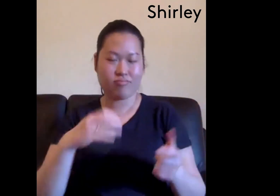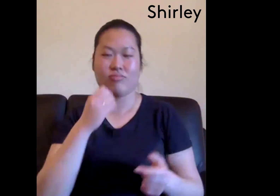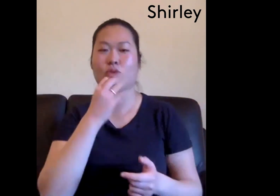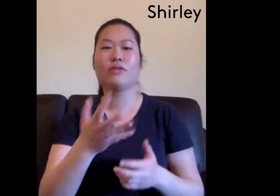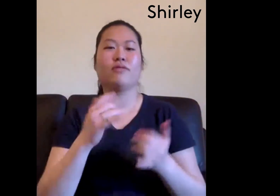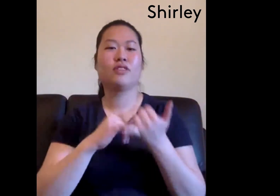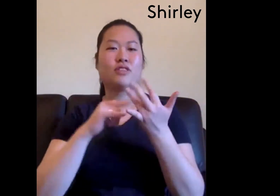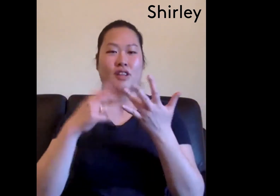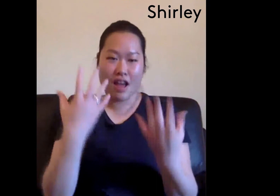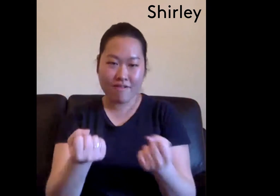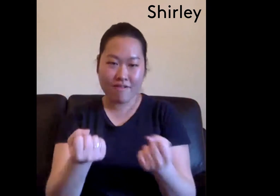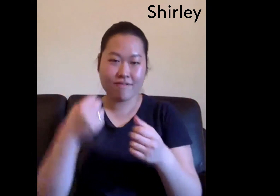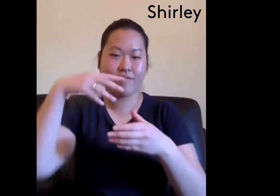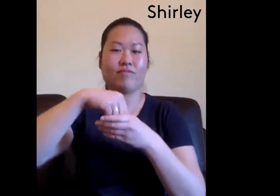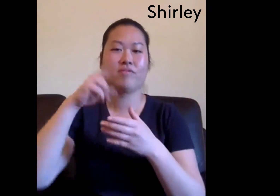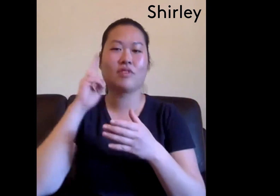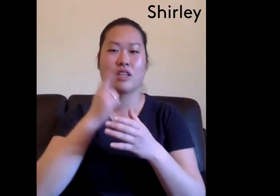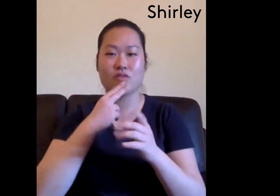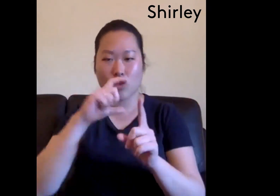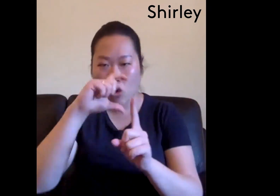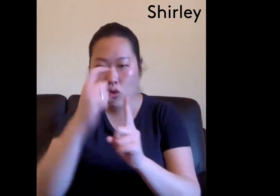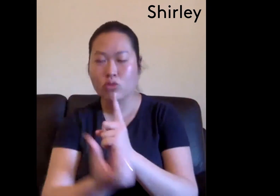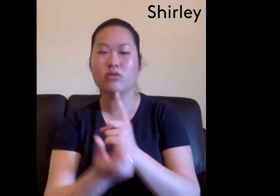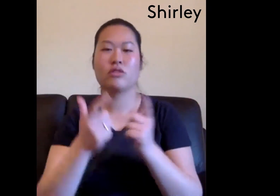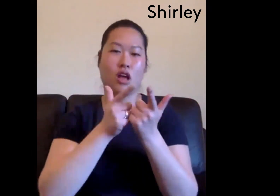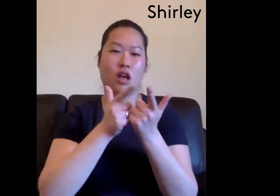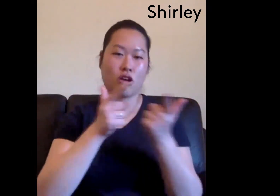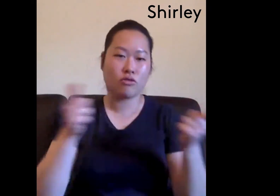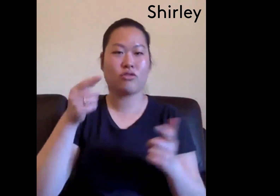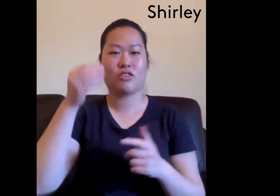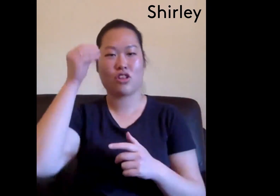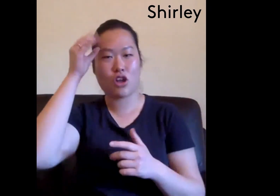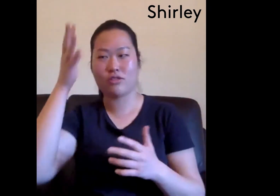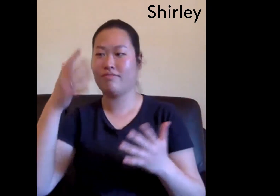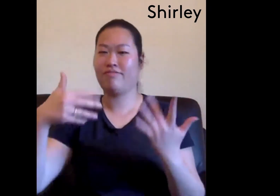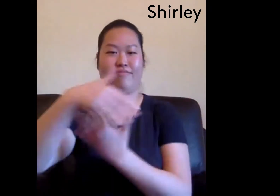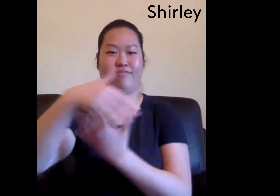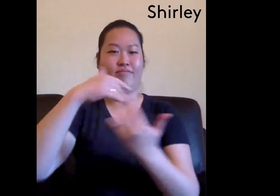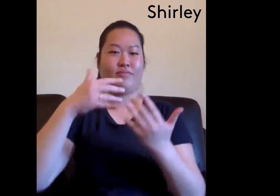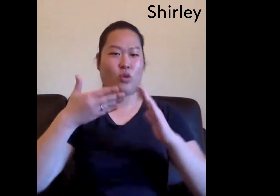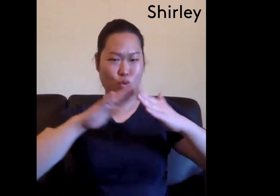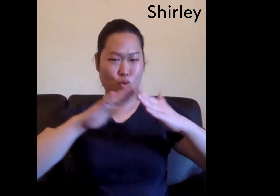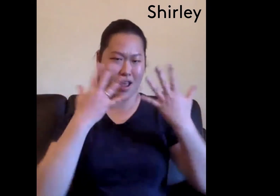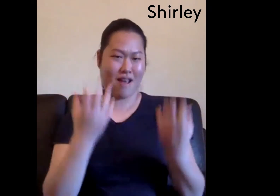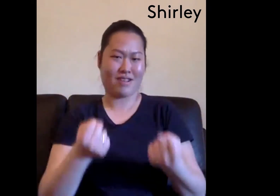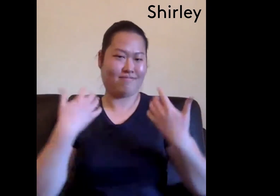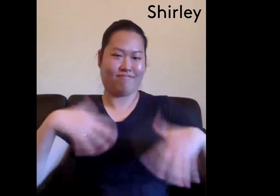And language was a beautiful thing for me it was really important part of me language culture knowledge